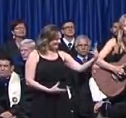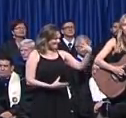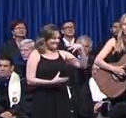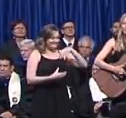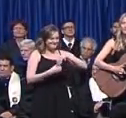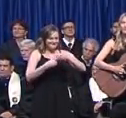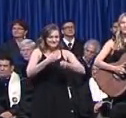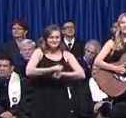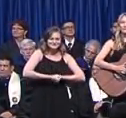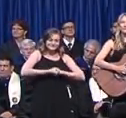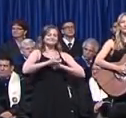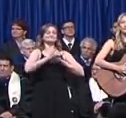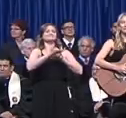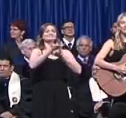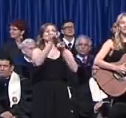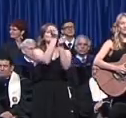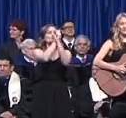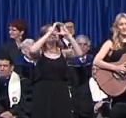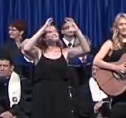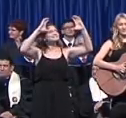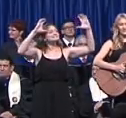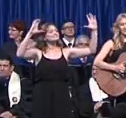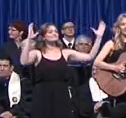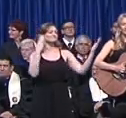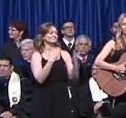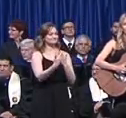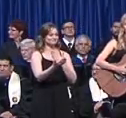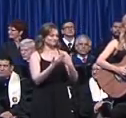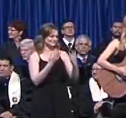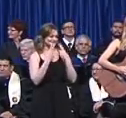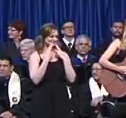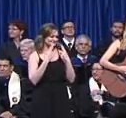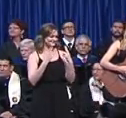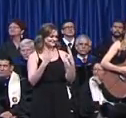A song so big and one so small